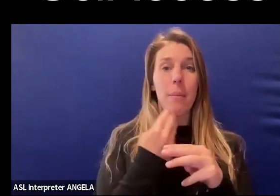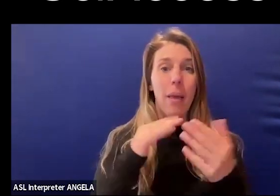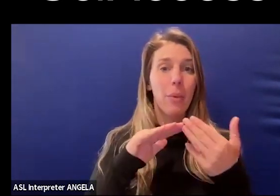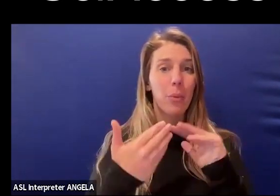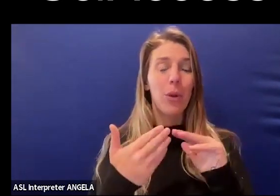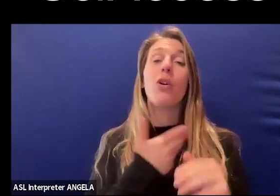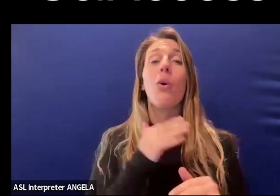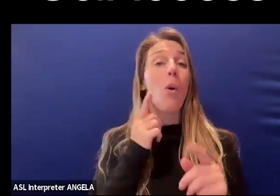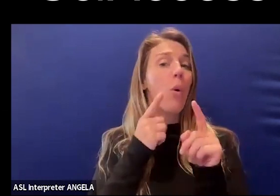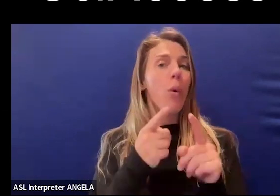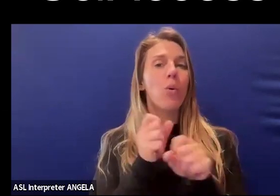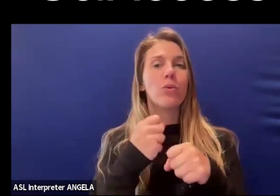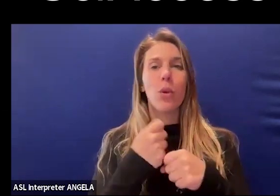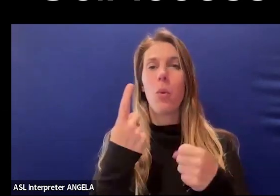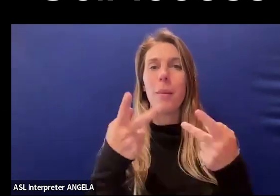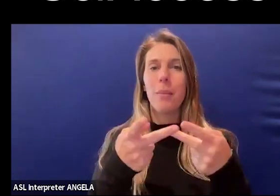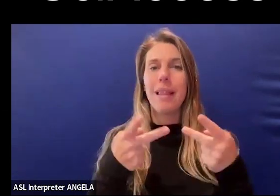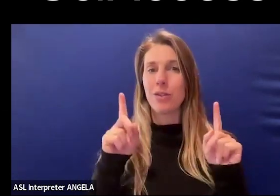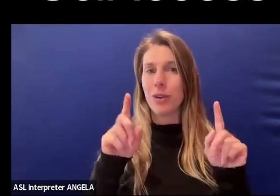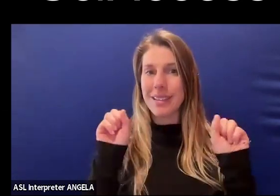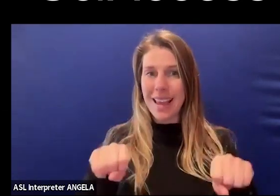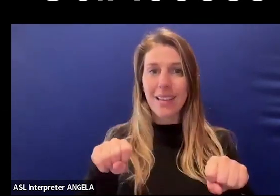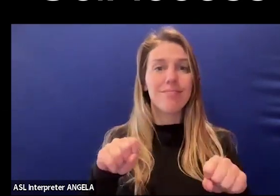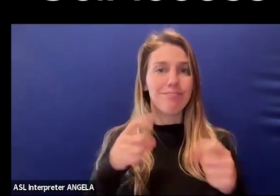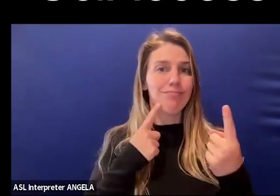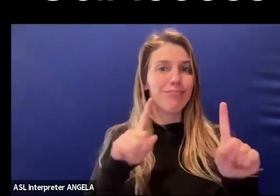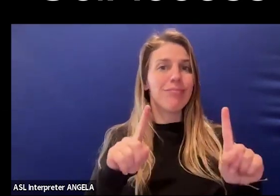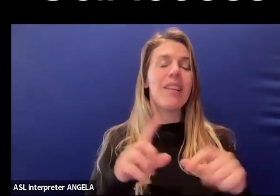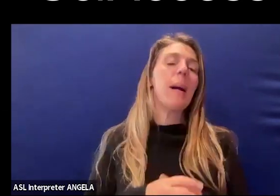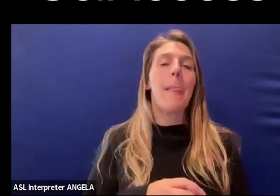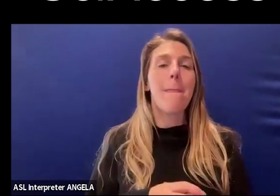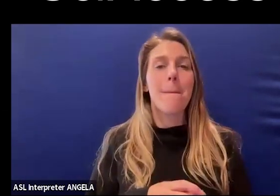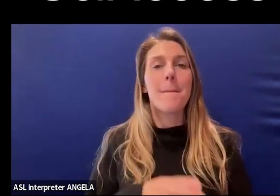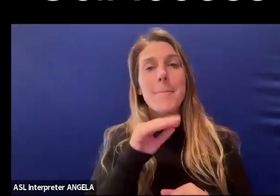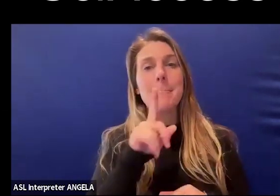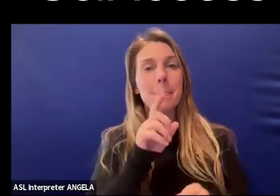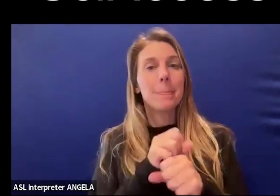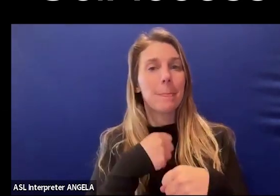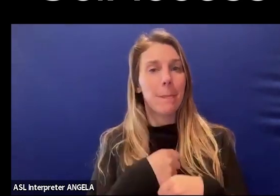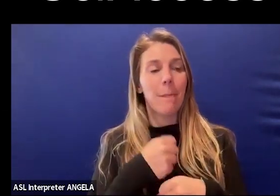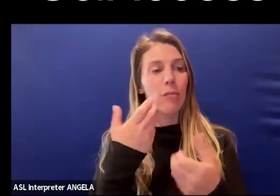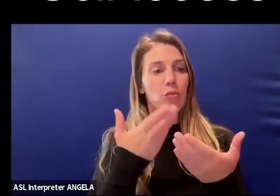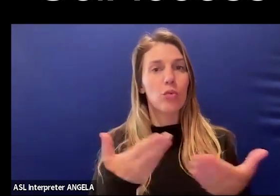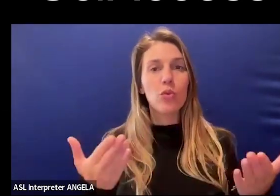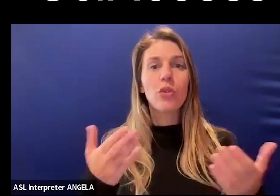Our goal is to create a space where that's possible and also to create resources that others can use